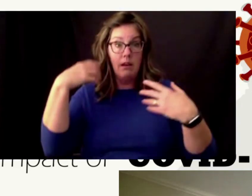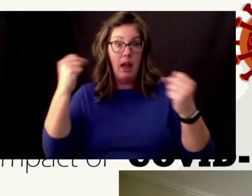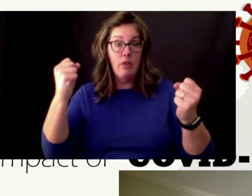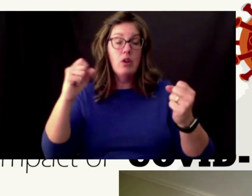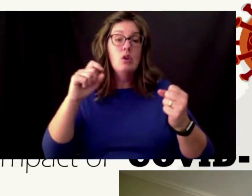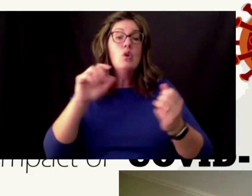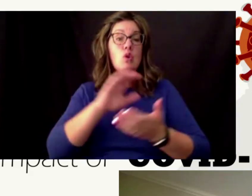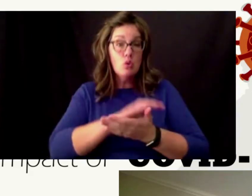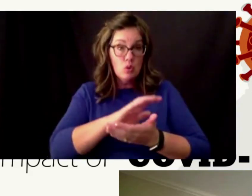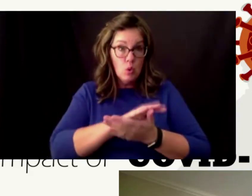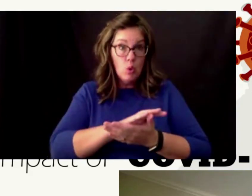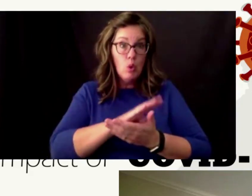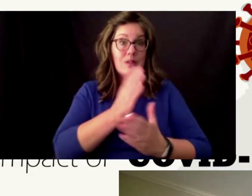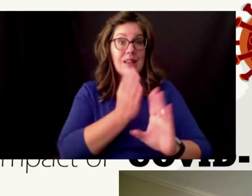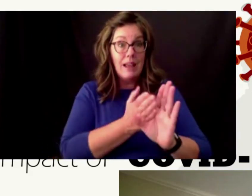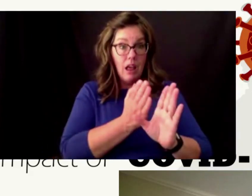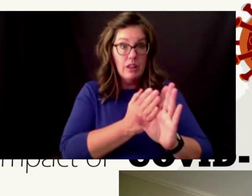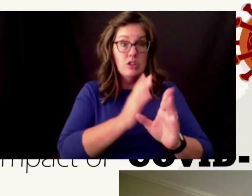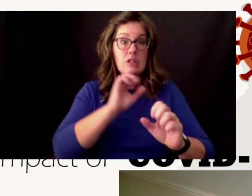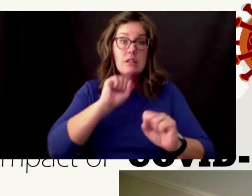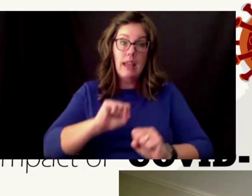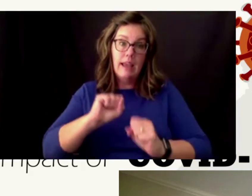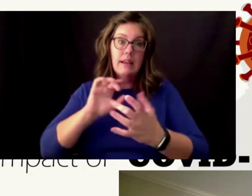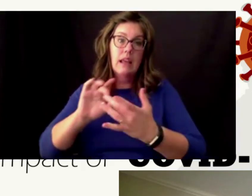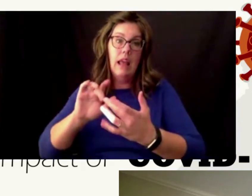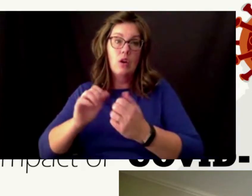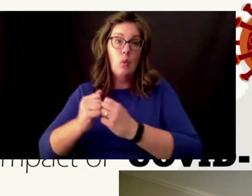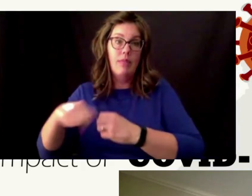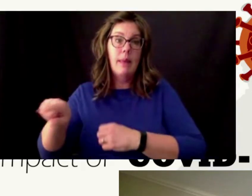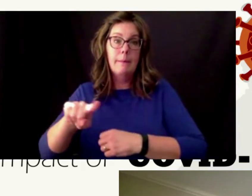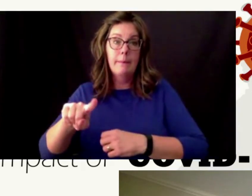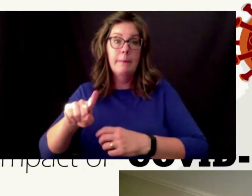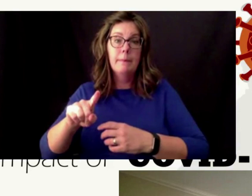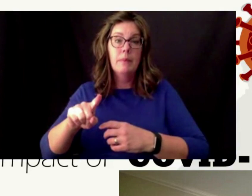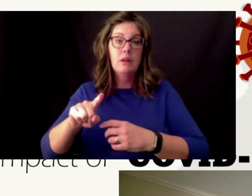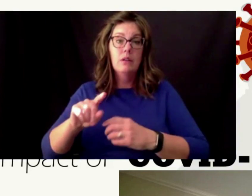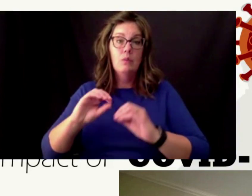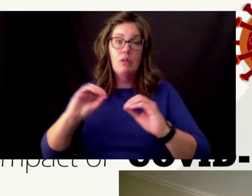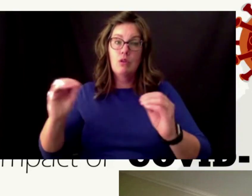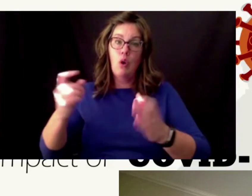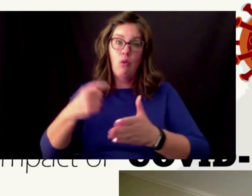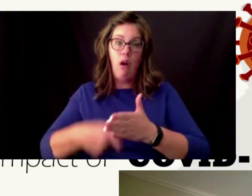psychologists like connect can help and that's our take on it all right bye guys